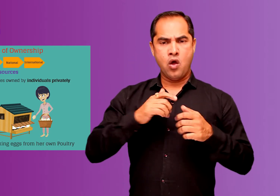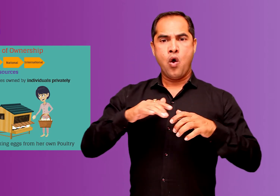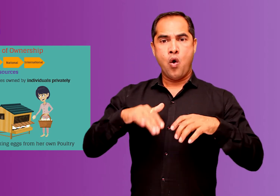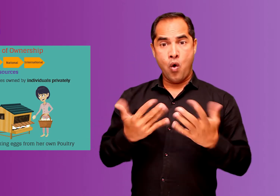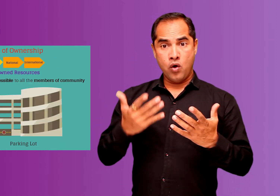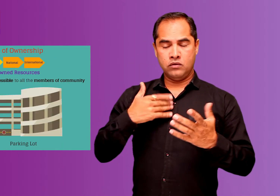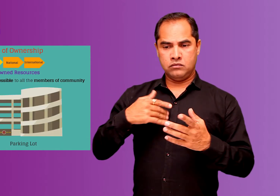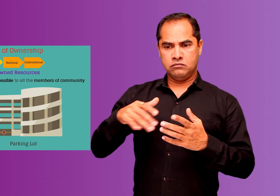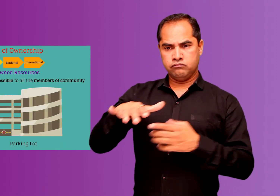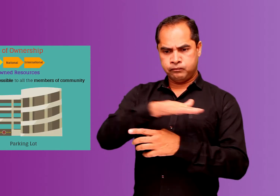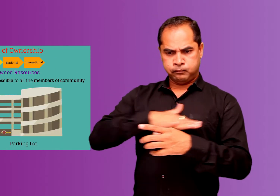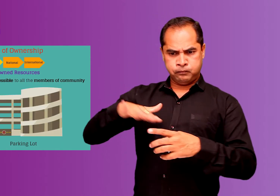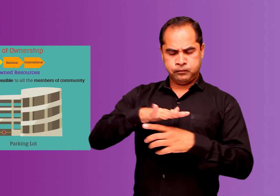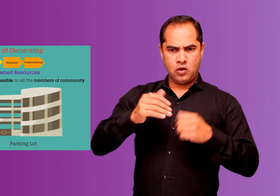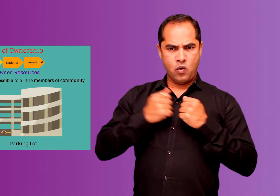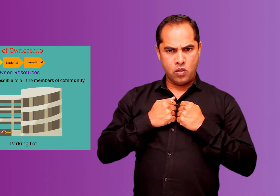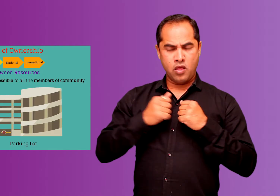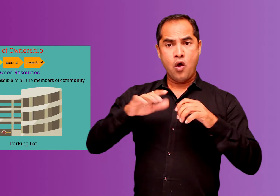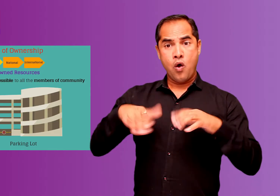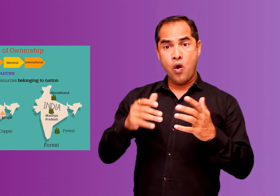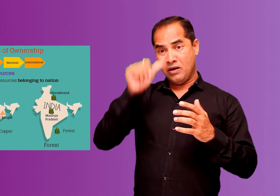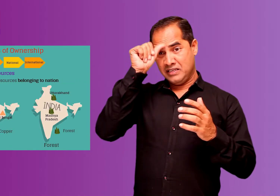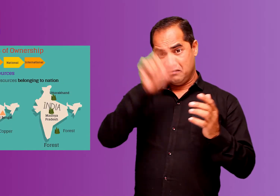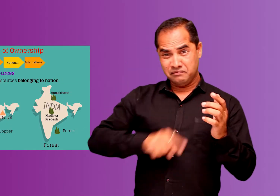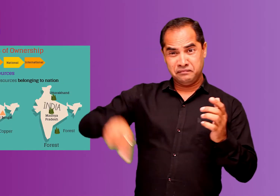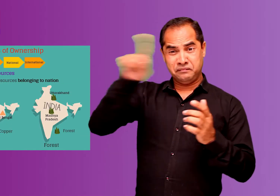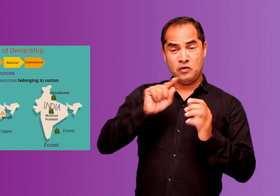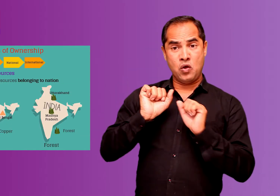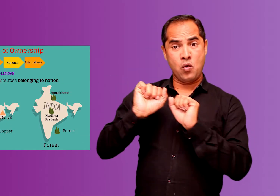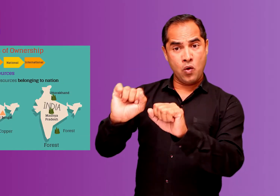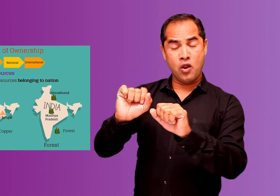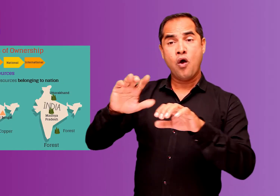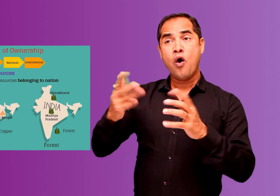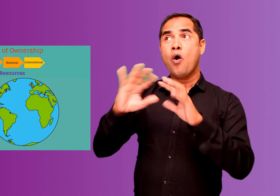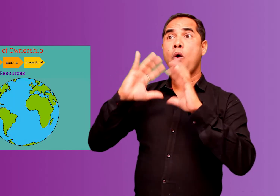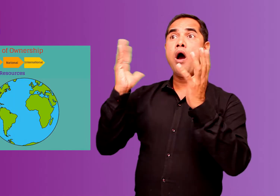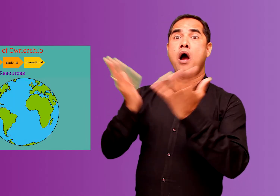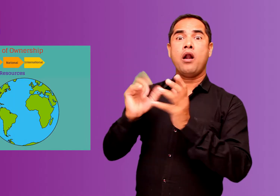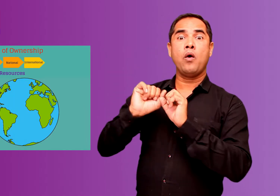resources are owned by an individual community nation or international agencies.